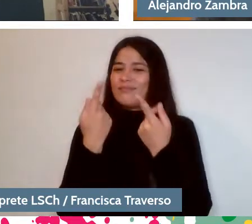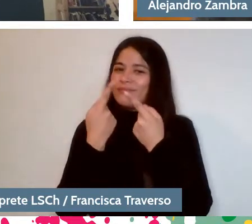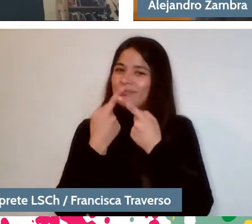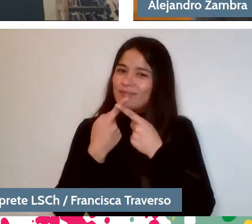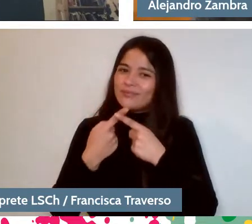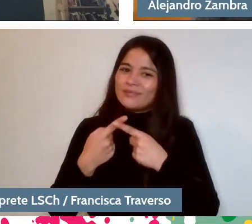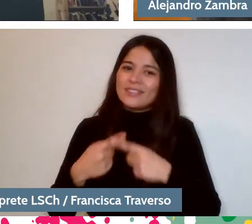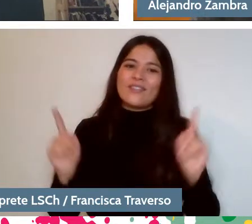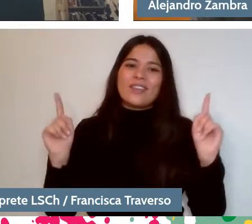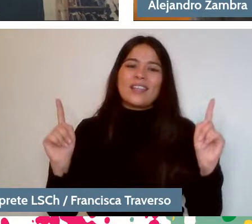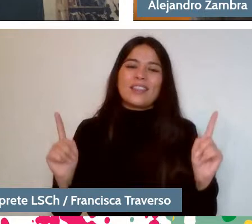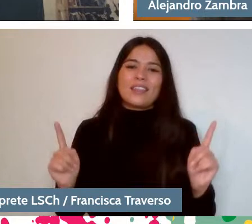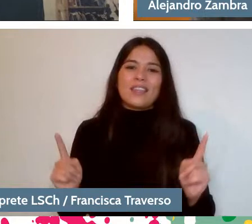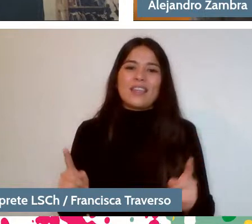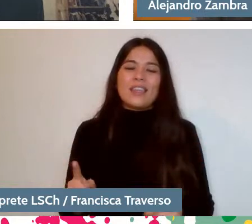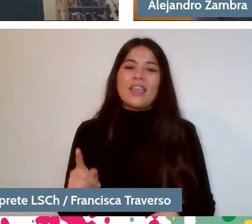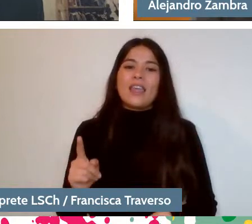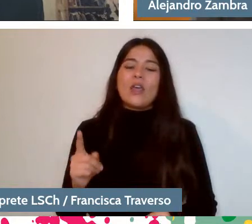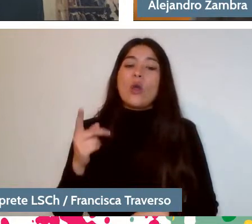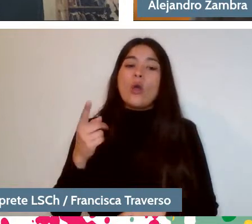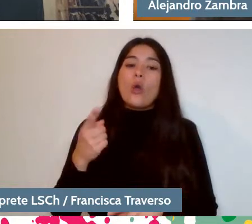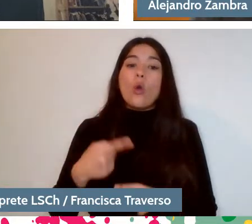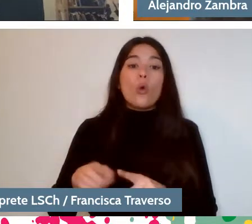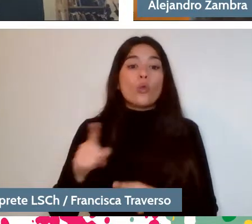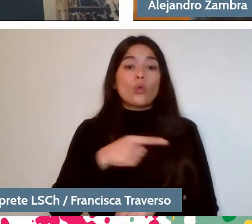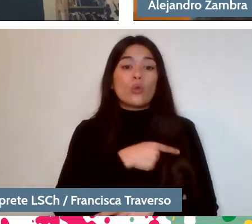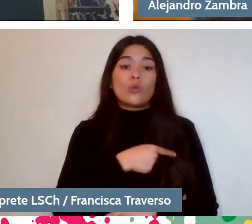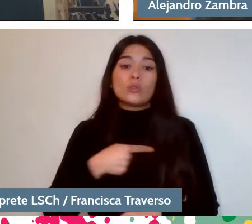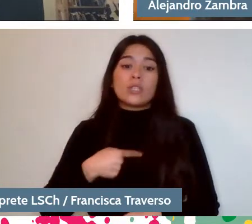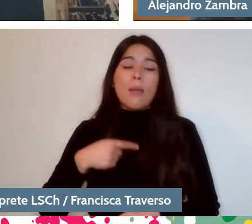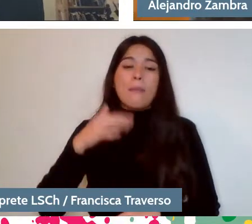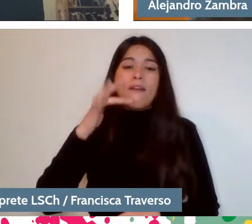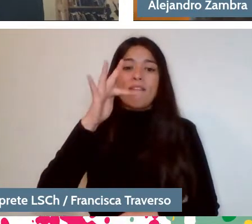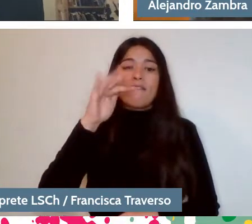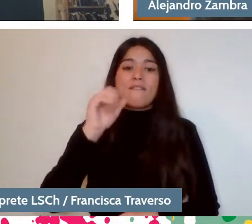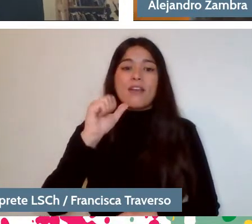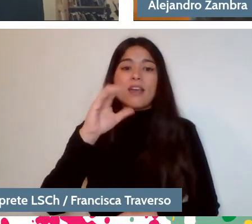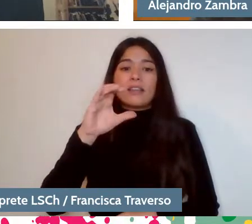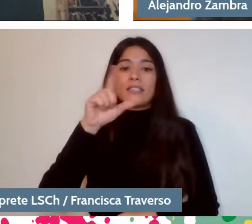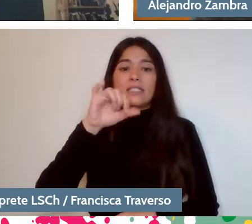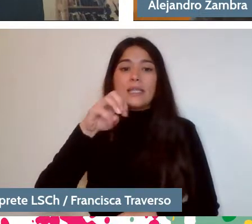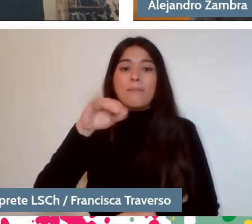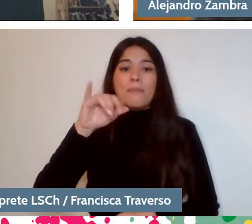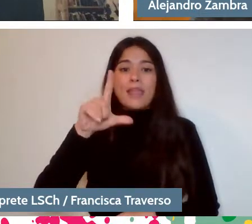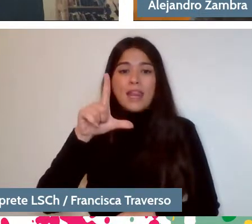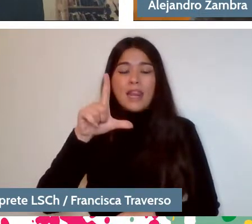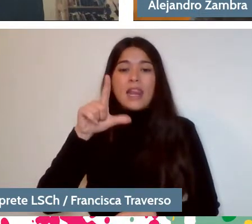"Multiple Choice" was... It was a time too... a very...